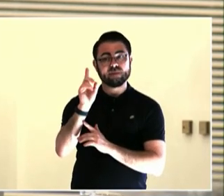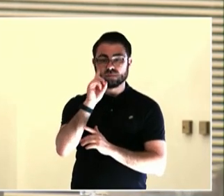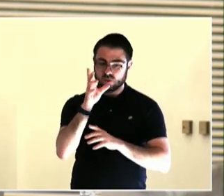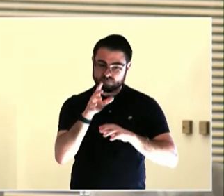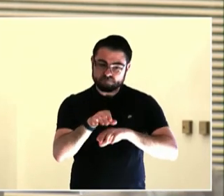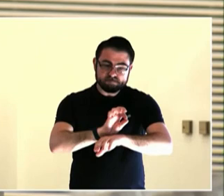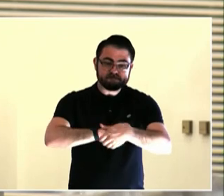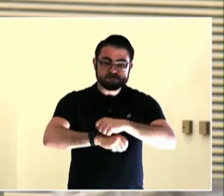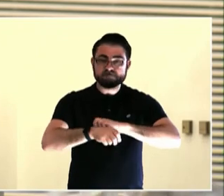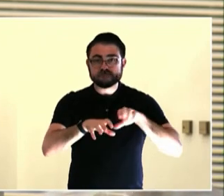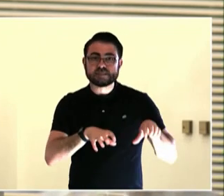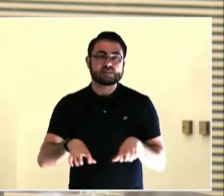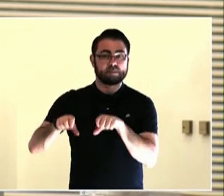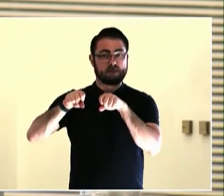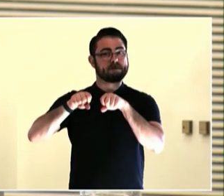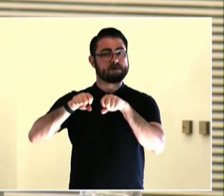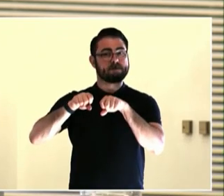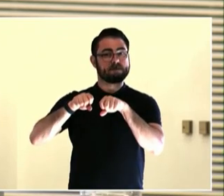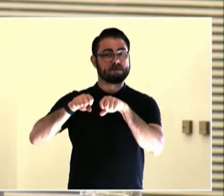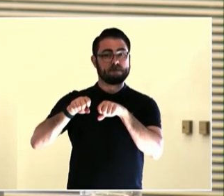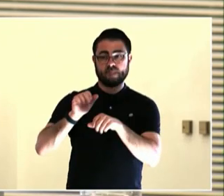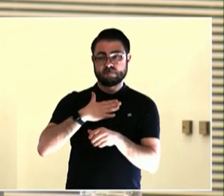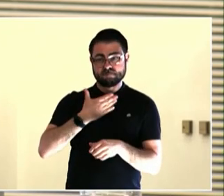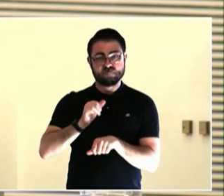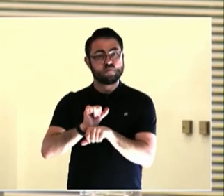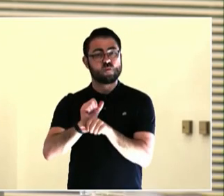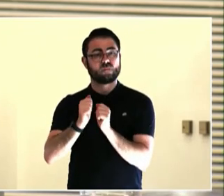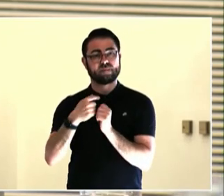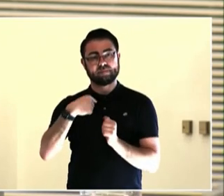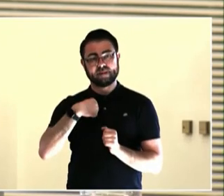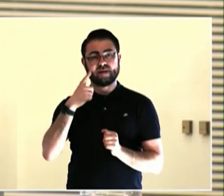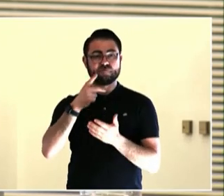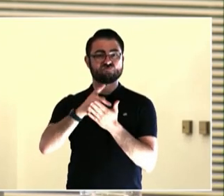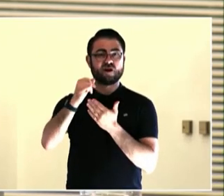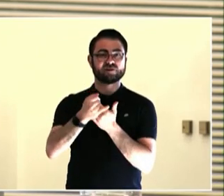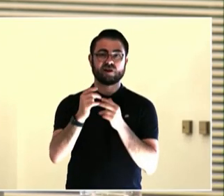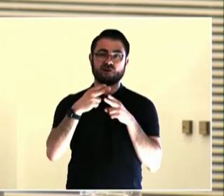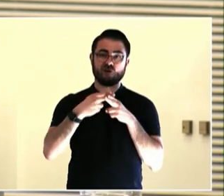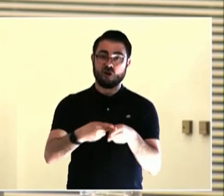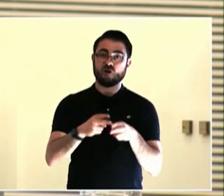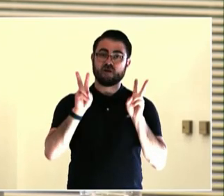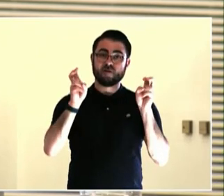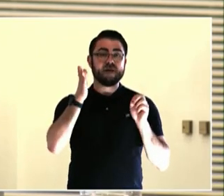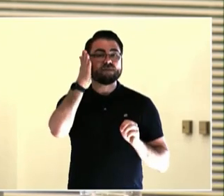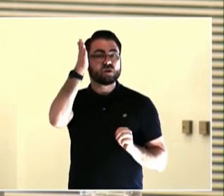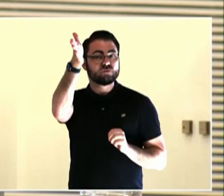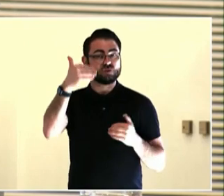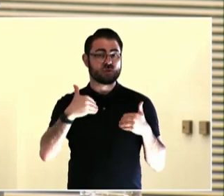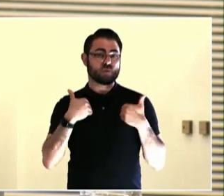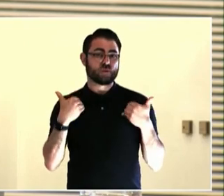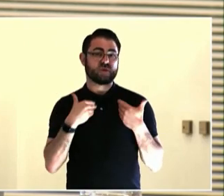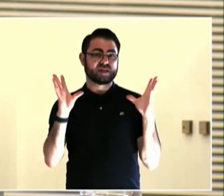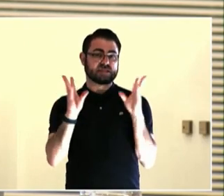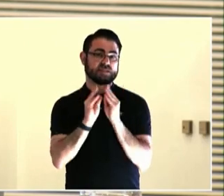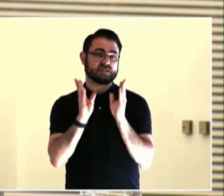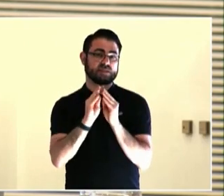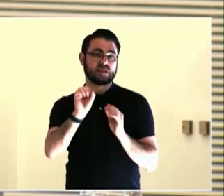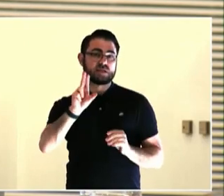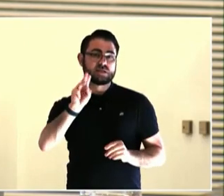needs of our young people because there's so many restrictions and the person doing the mentoring, they're